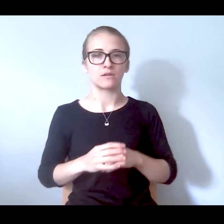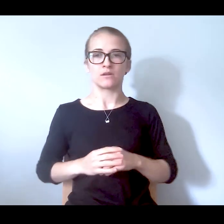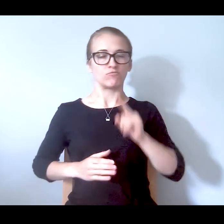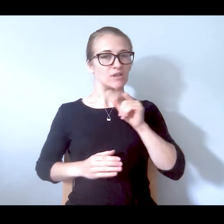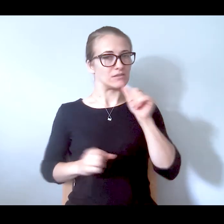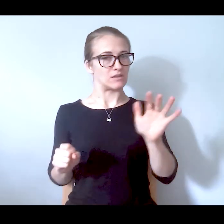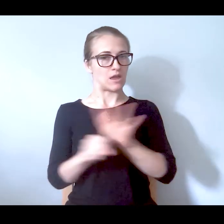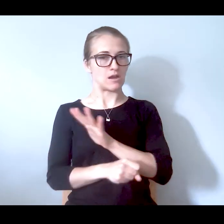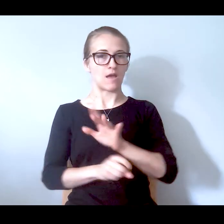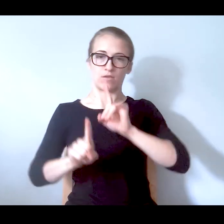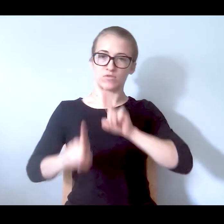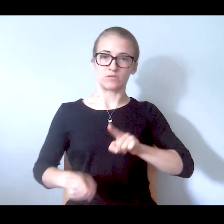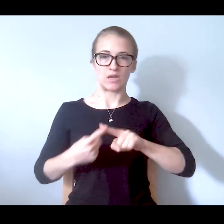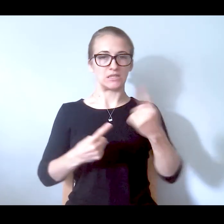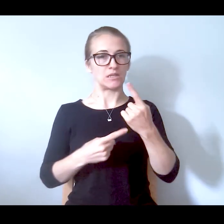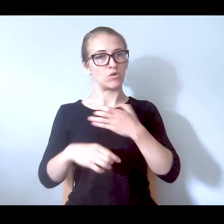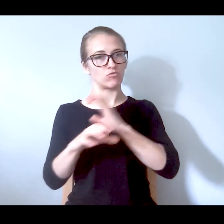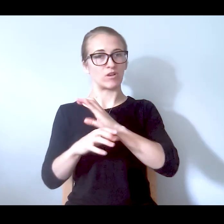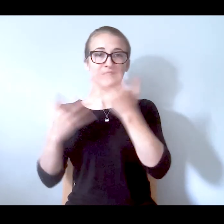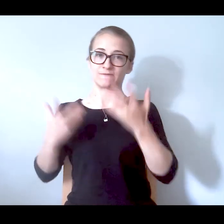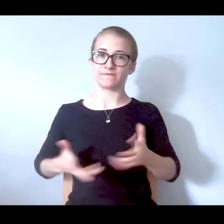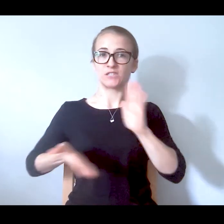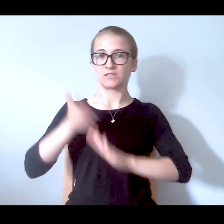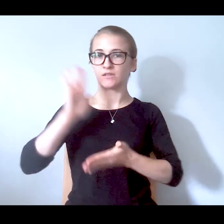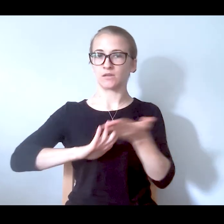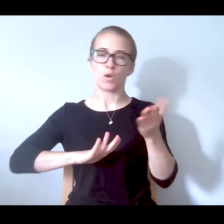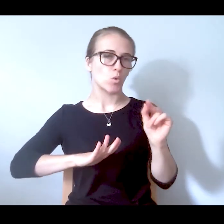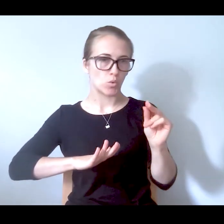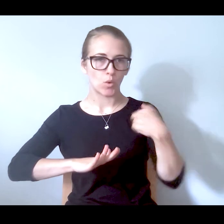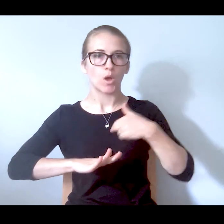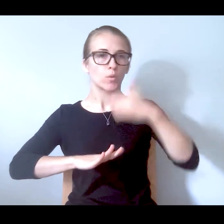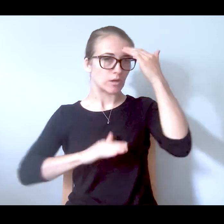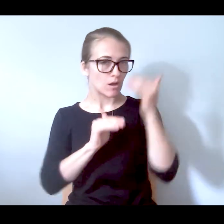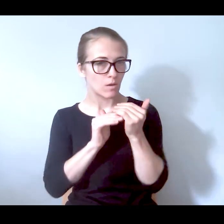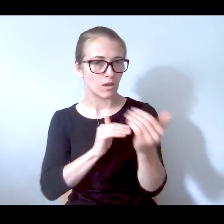about before because it's not enough to just respond to someone in crisis alone. We know that in the